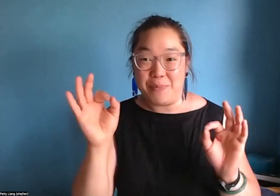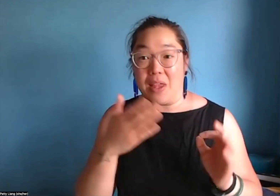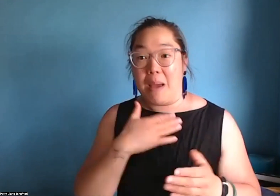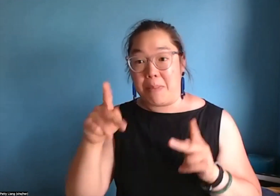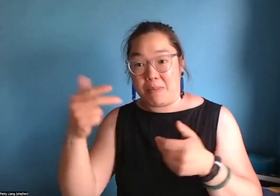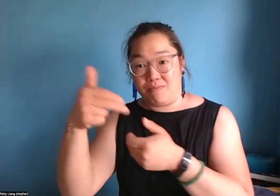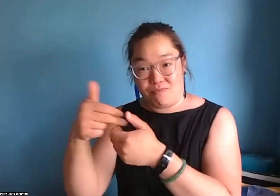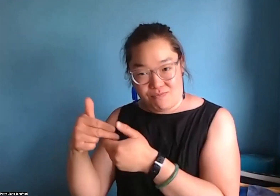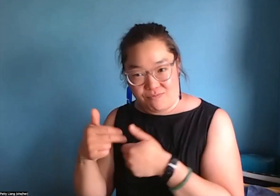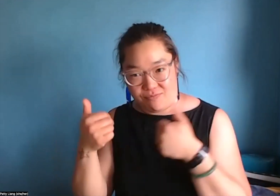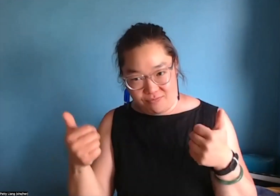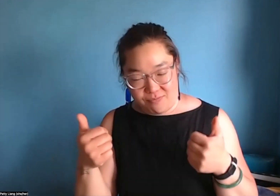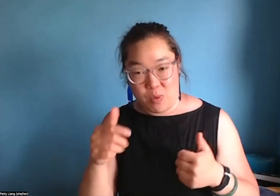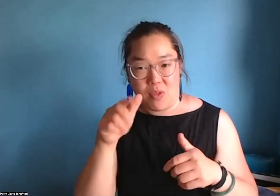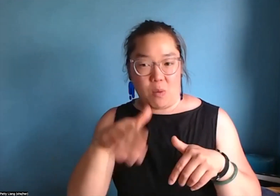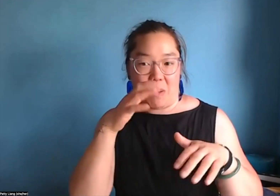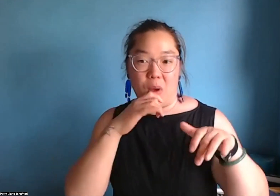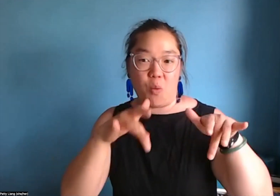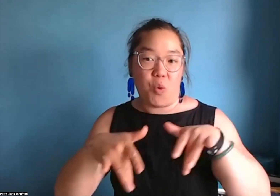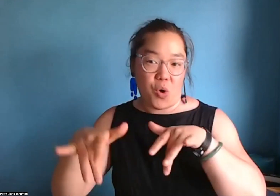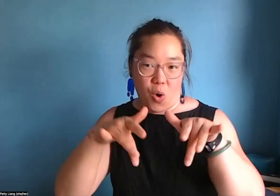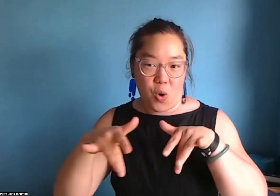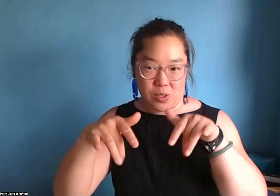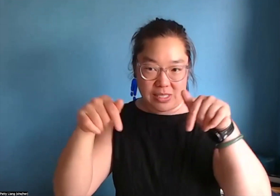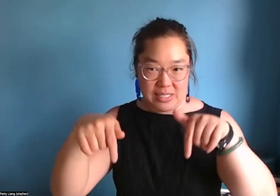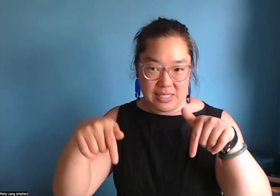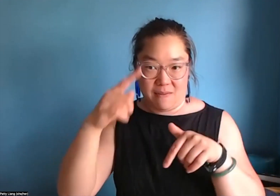I'm sorry - I'm trying to memorize this. It looks like other folks are joining.